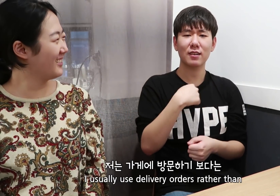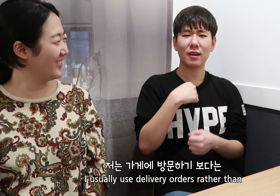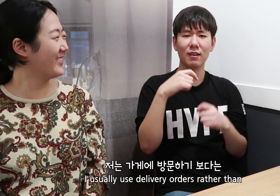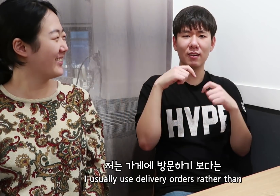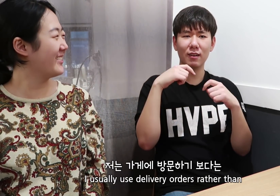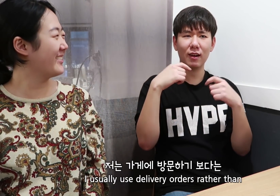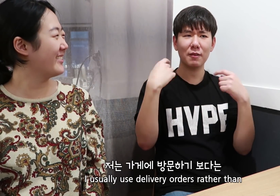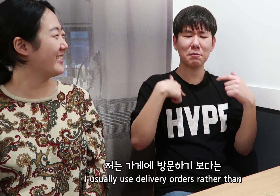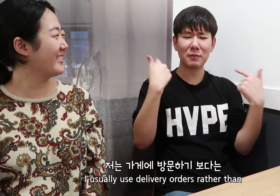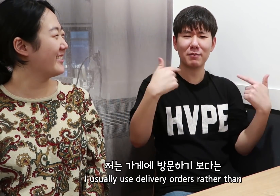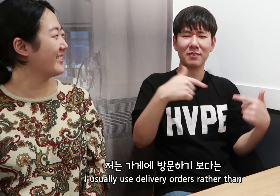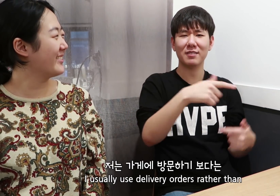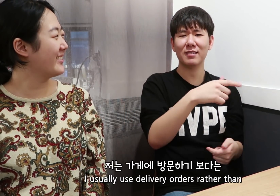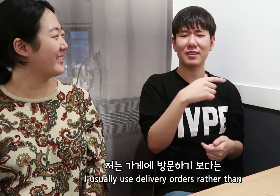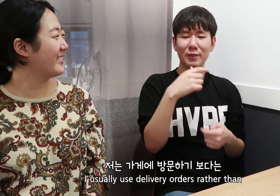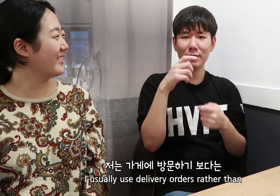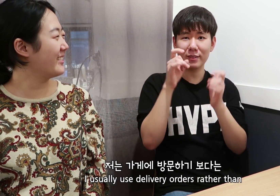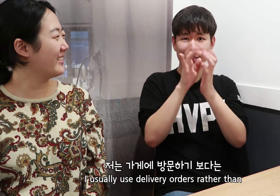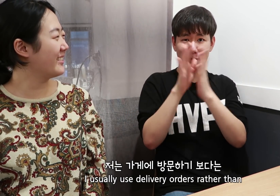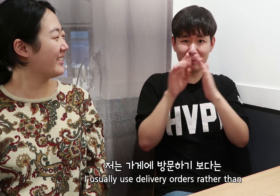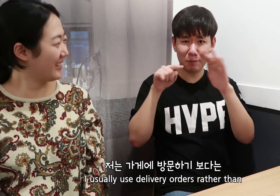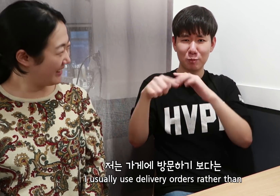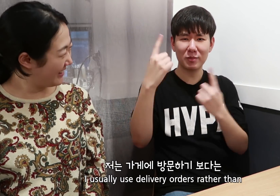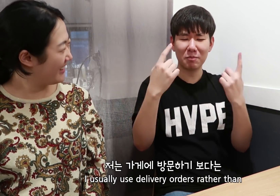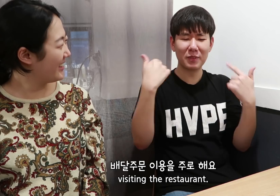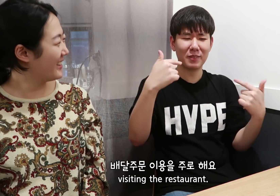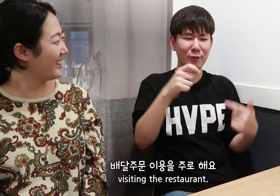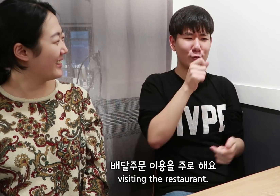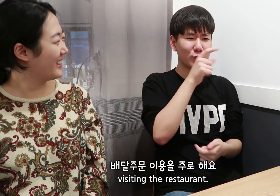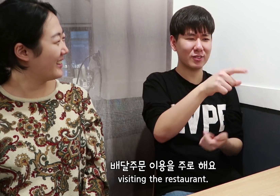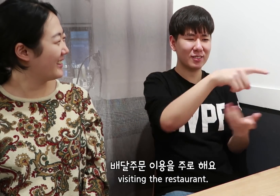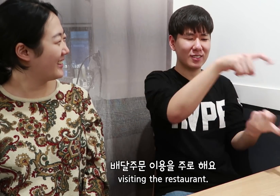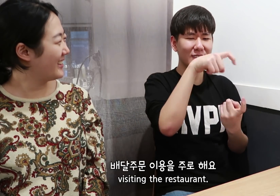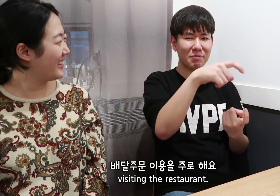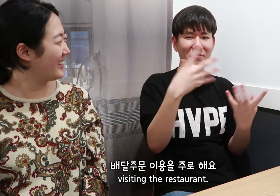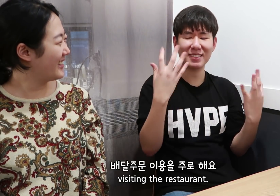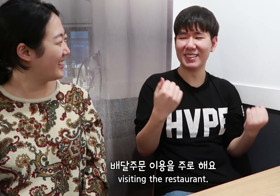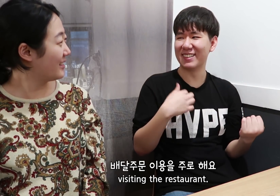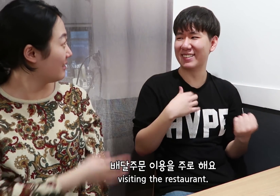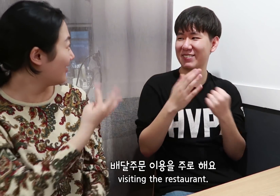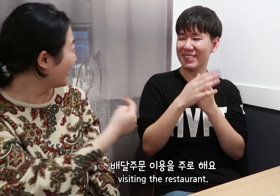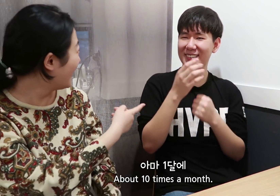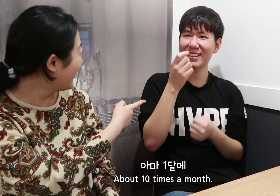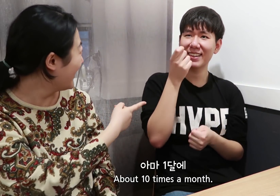I usually use delivery orders rather than visiting the restaurant.